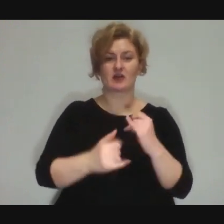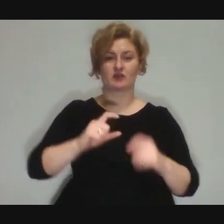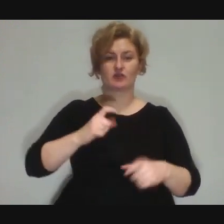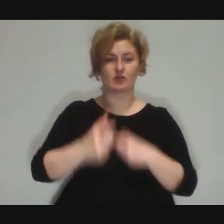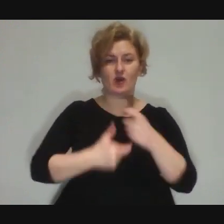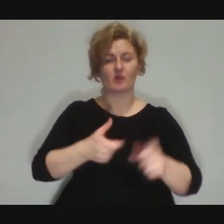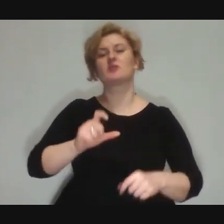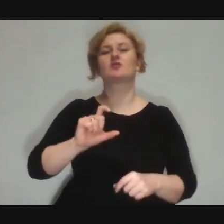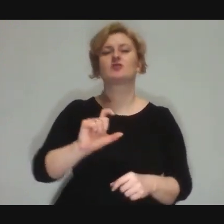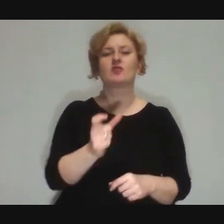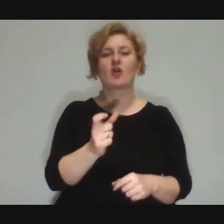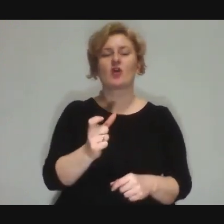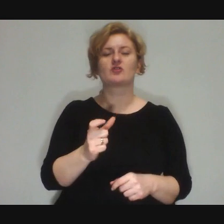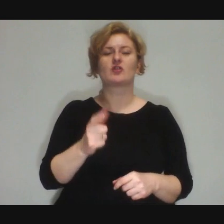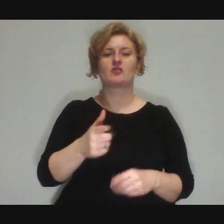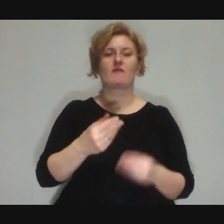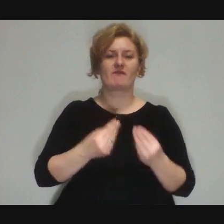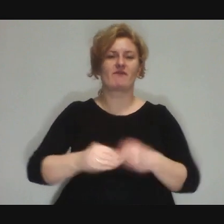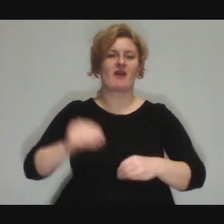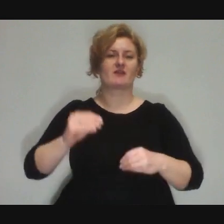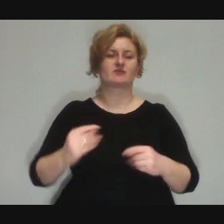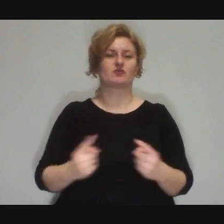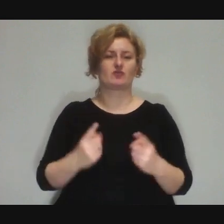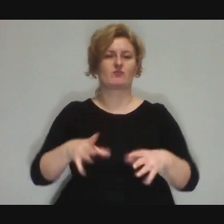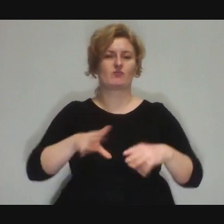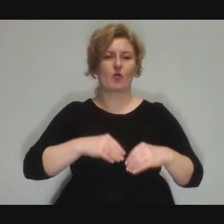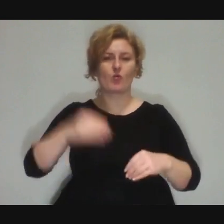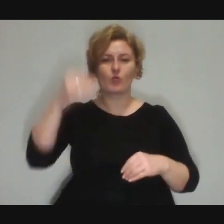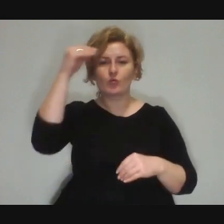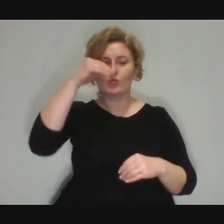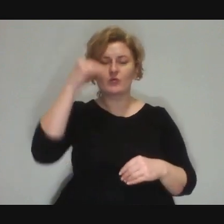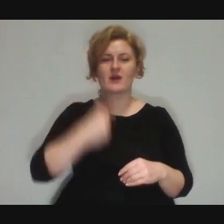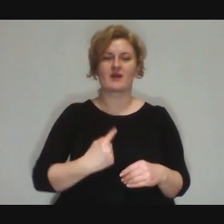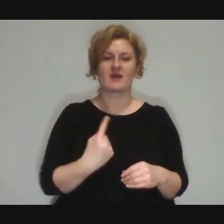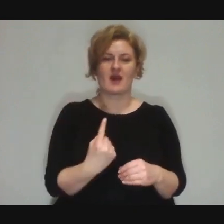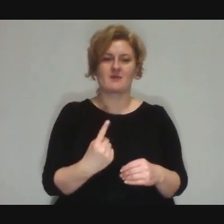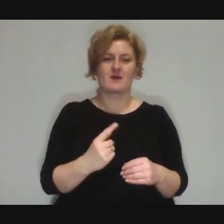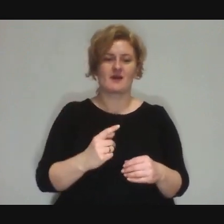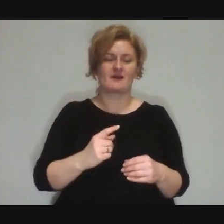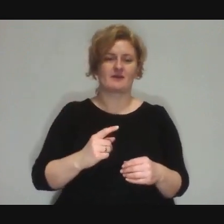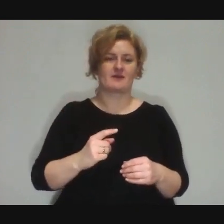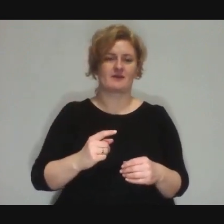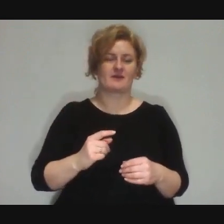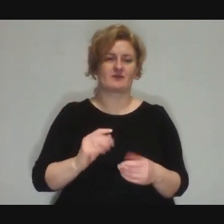in most cases you can learn one trick and it's immediately so wow.